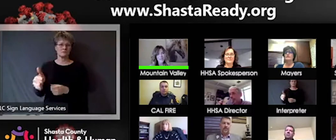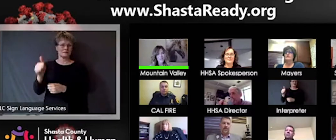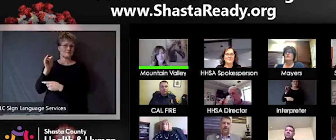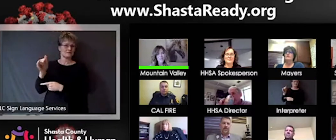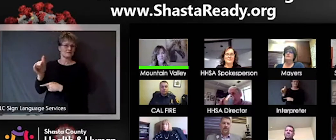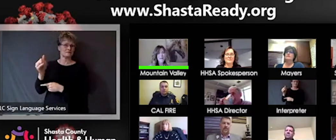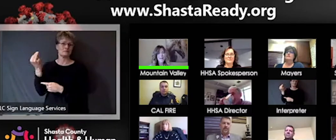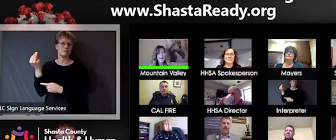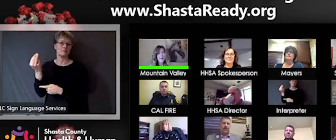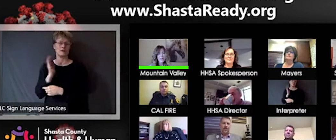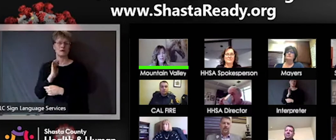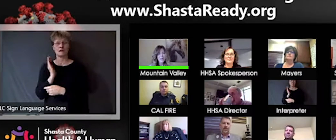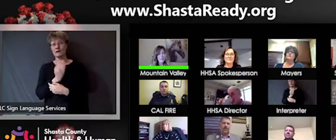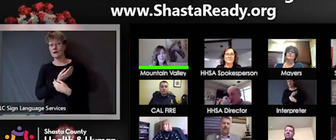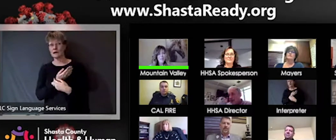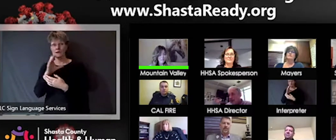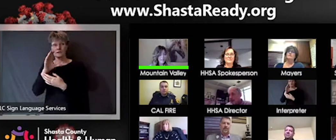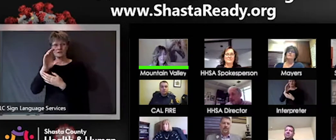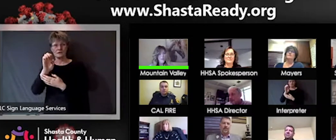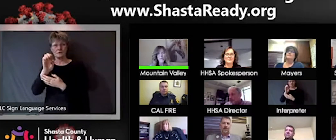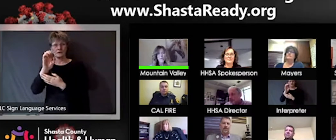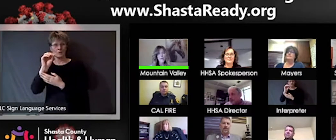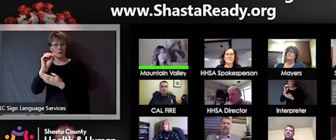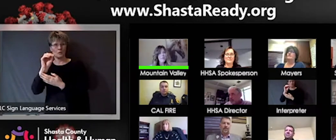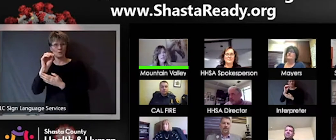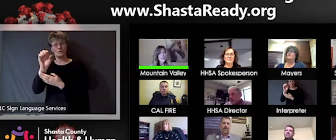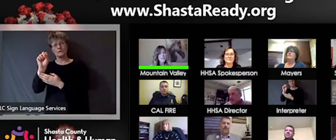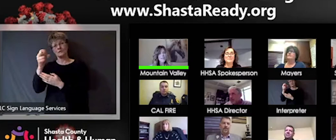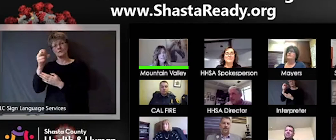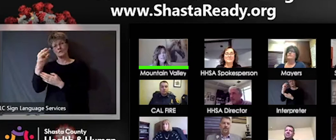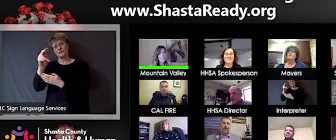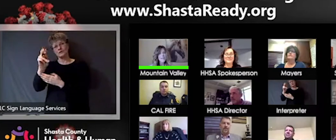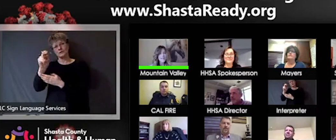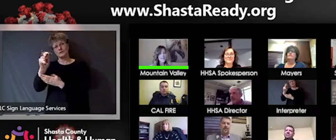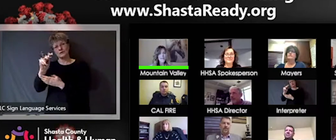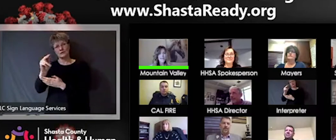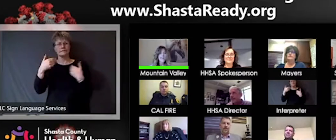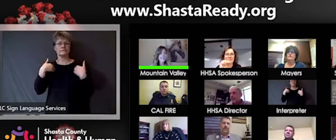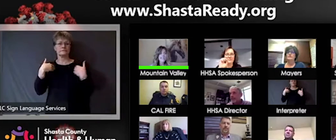on here so she may have more to say, but we're kind of keeping the same protocols,